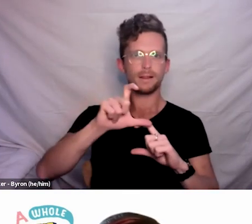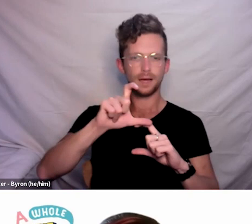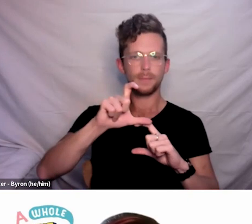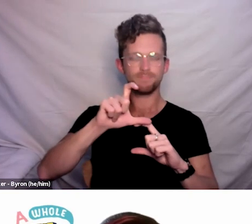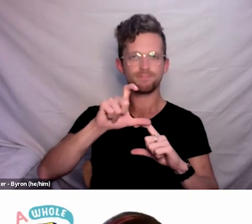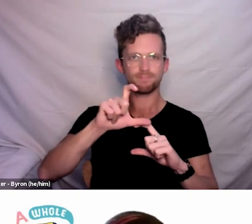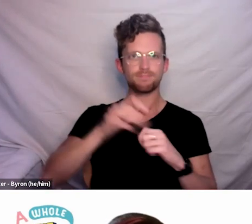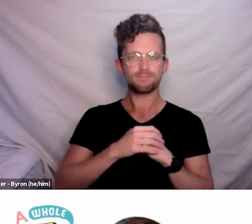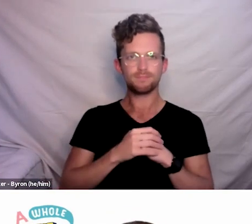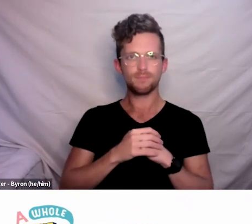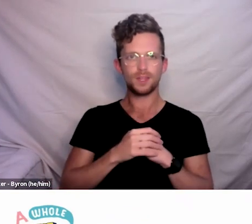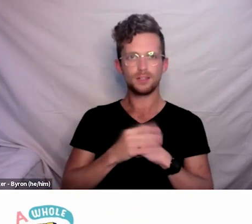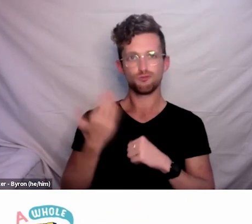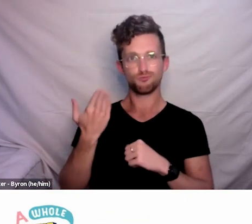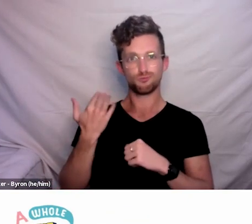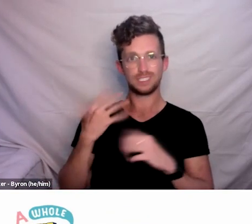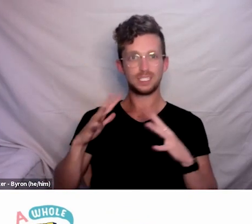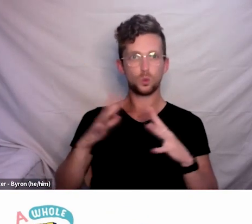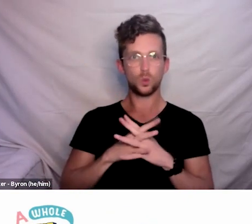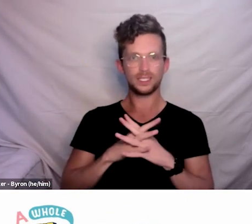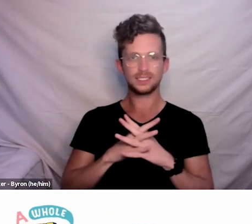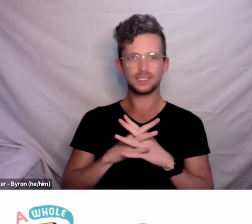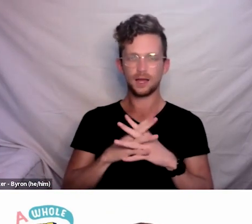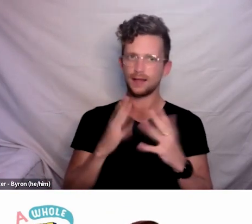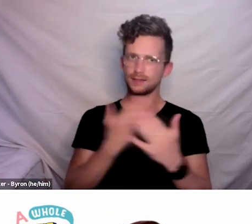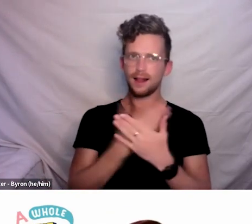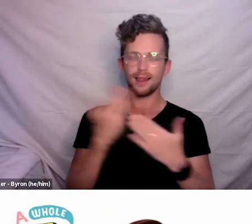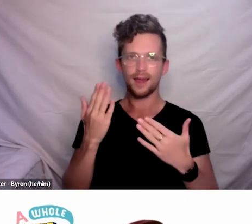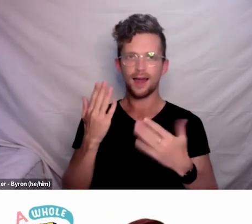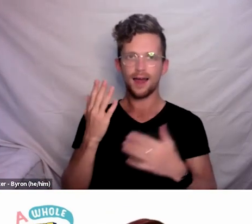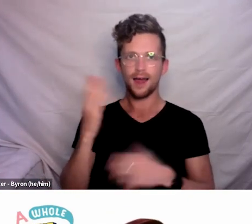that climate change is a reality and the effects of climate